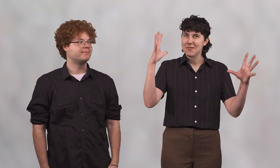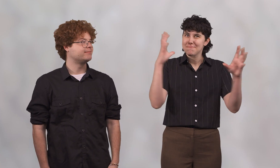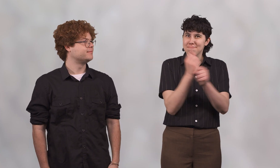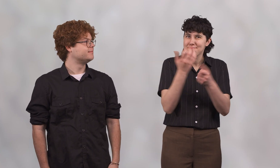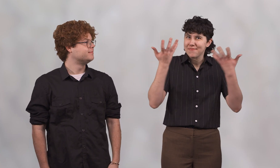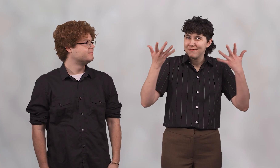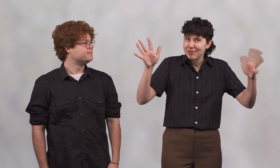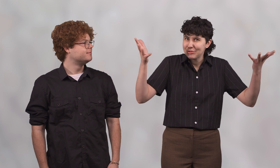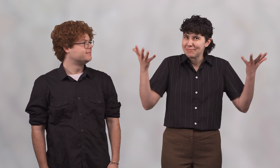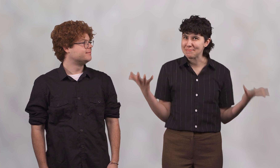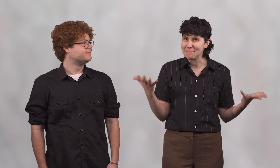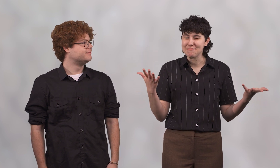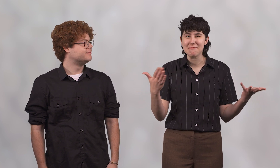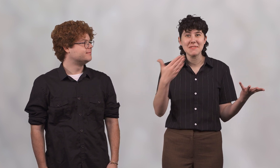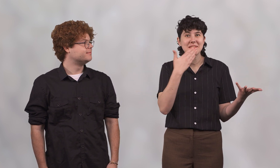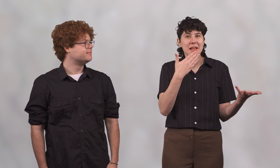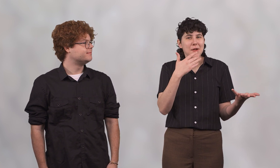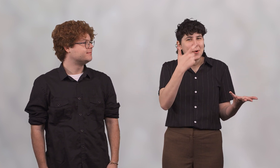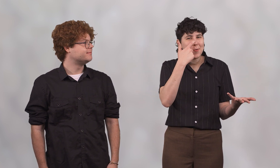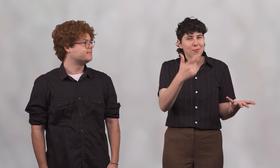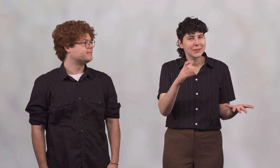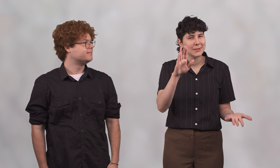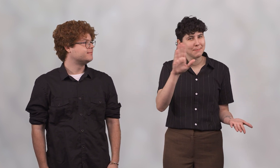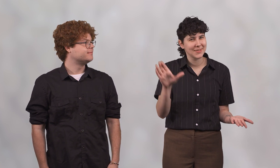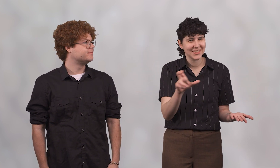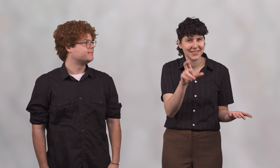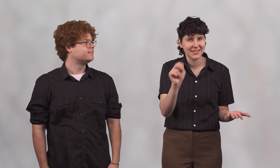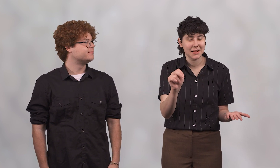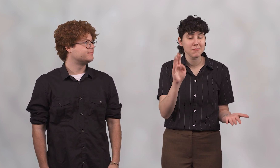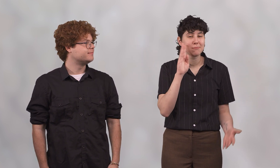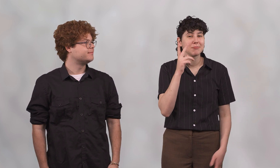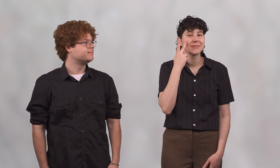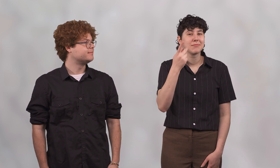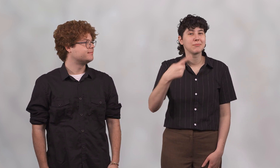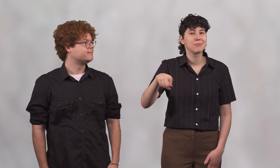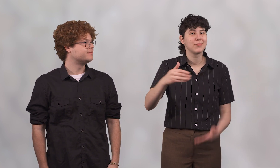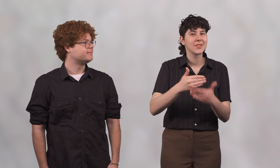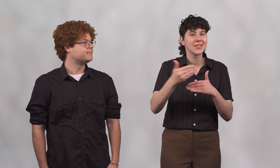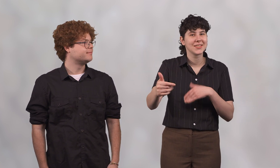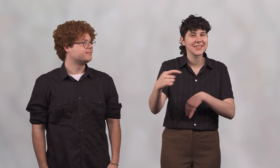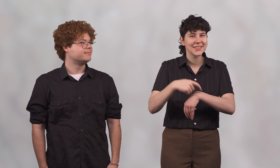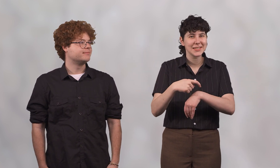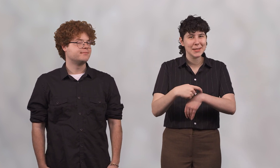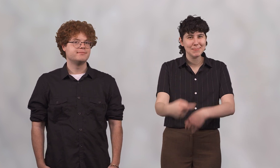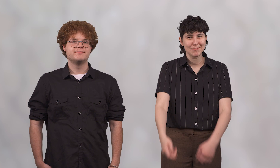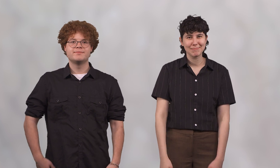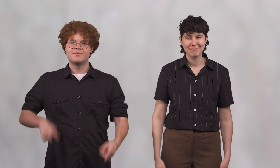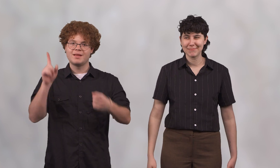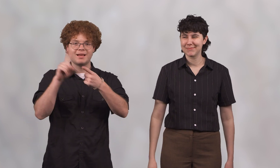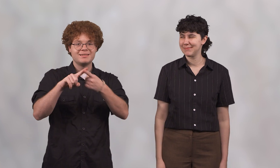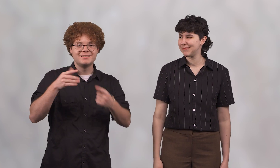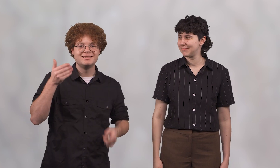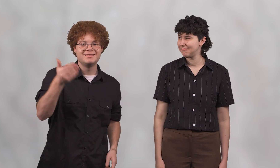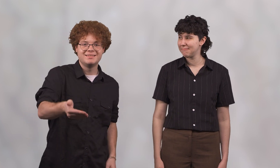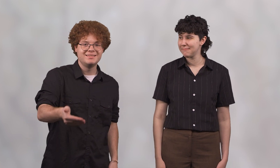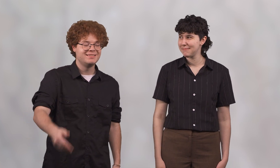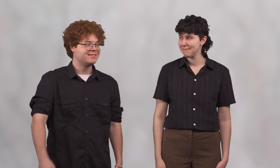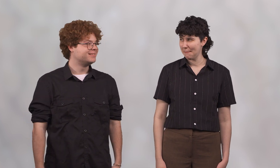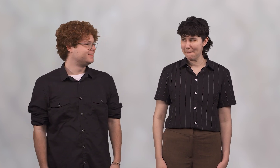Ace: That's a wrap for today, folks! Thanks for tuning in to BCN. We'll catch you next time! Ryker: Until then,